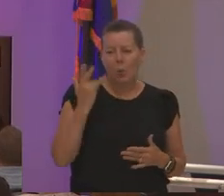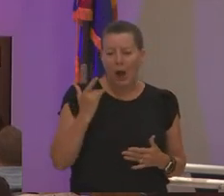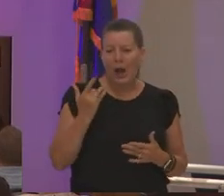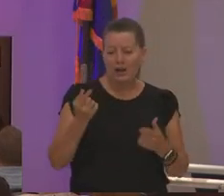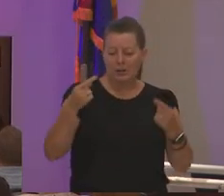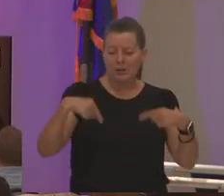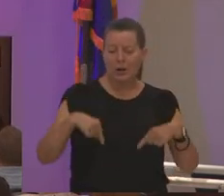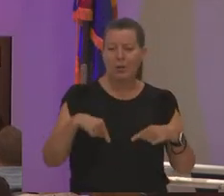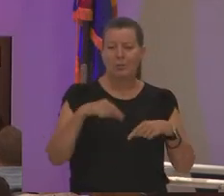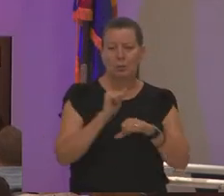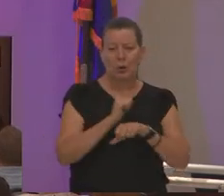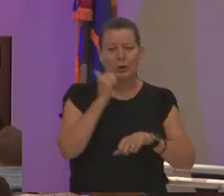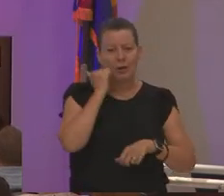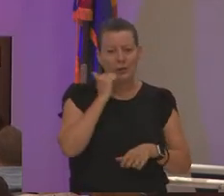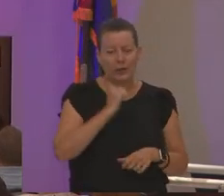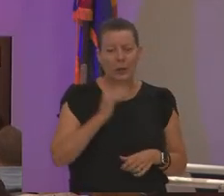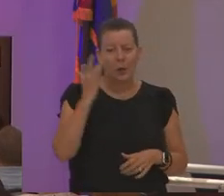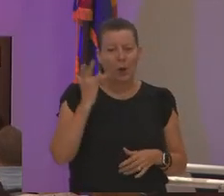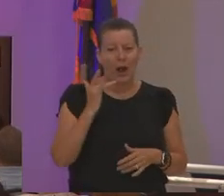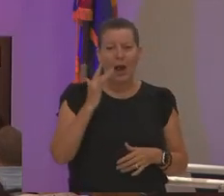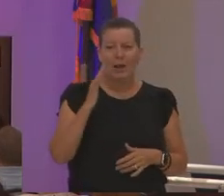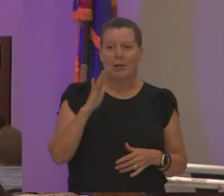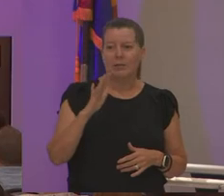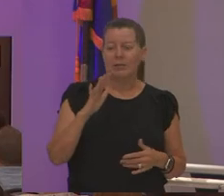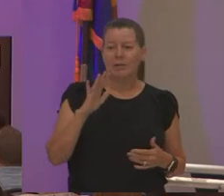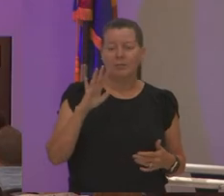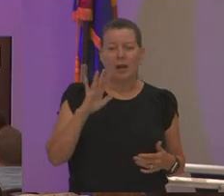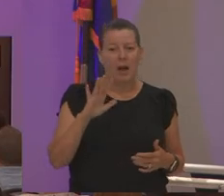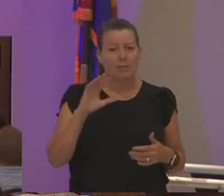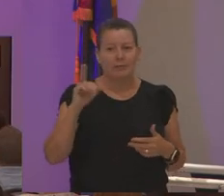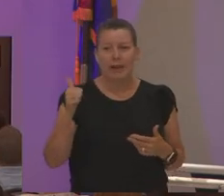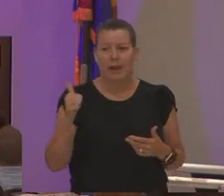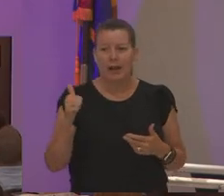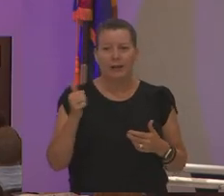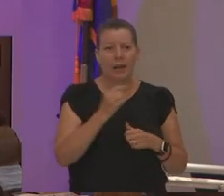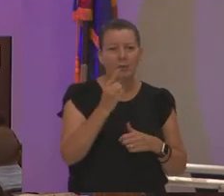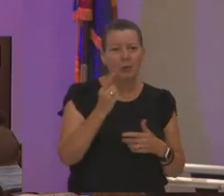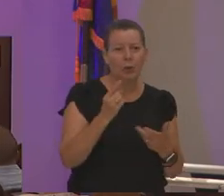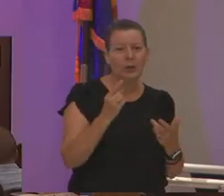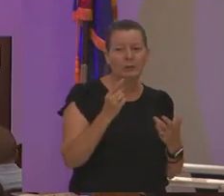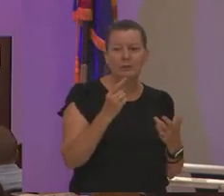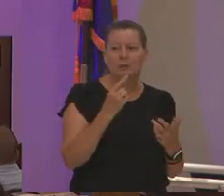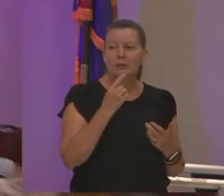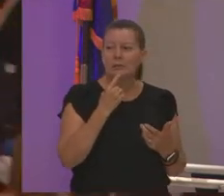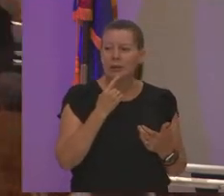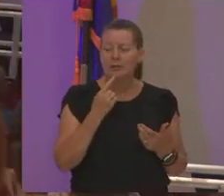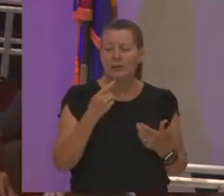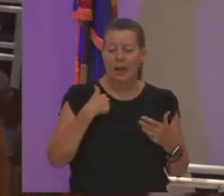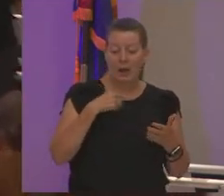why do we do this work 5 10 everyone i meet says i was a student here and then i started working here